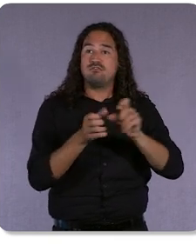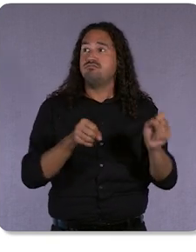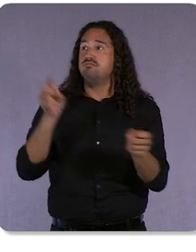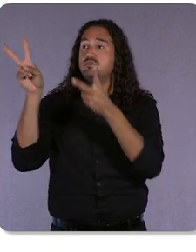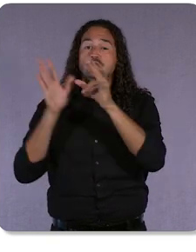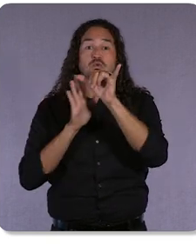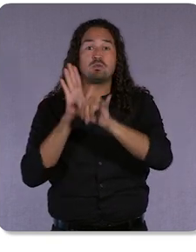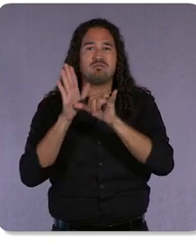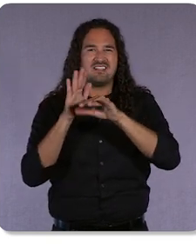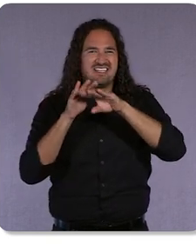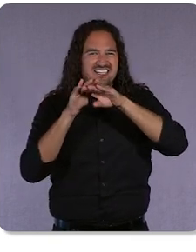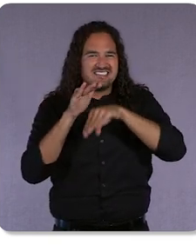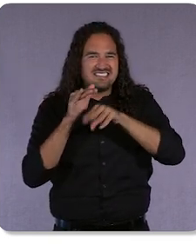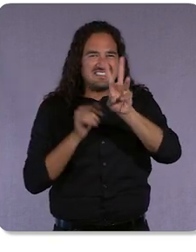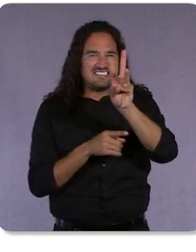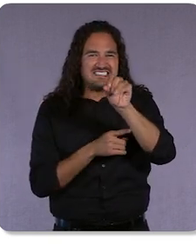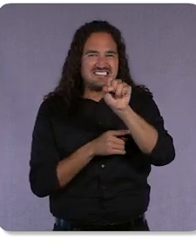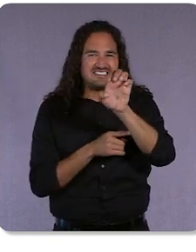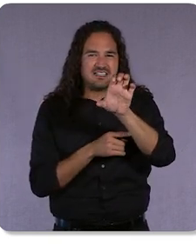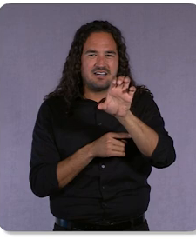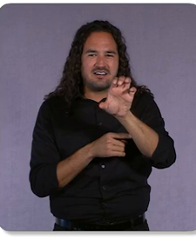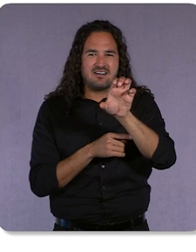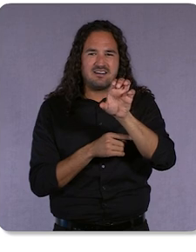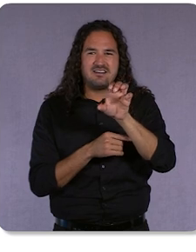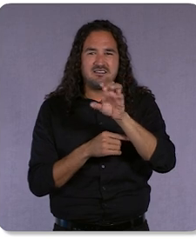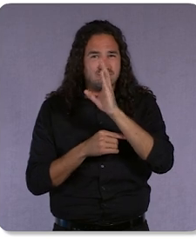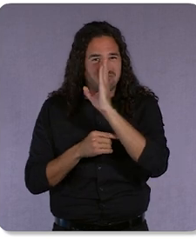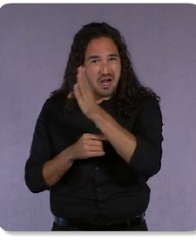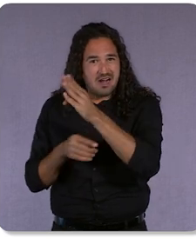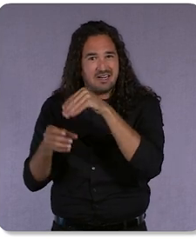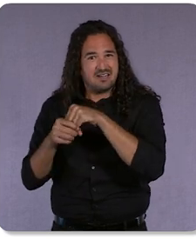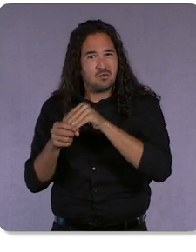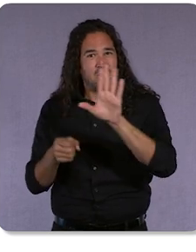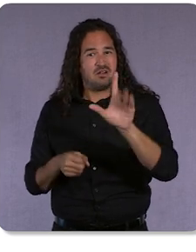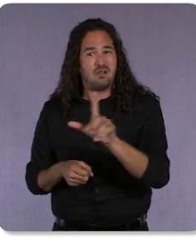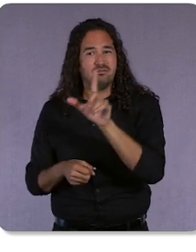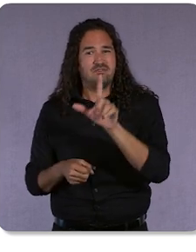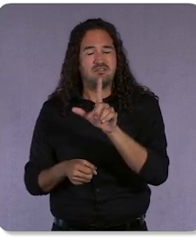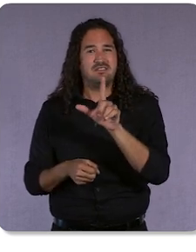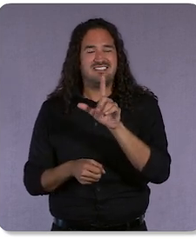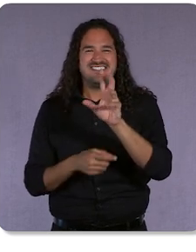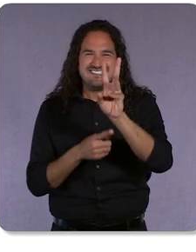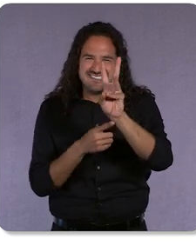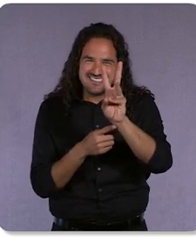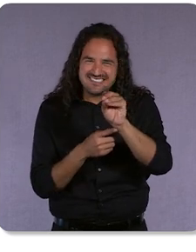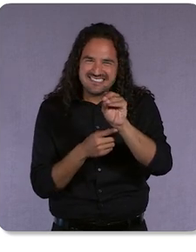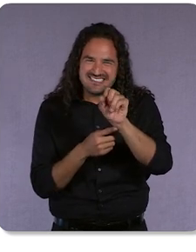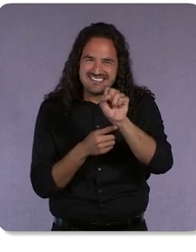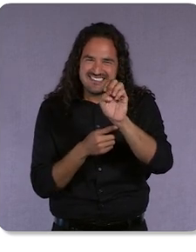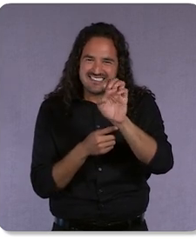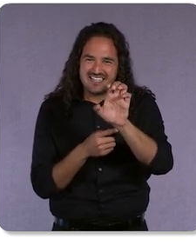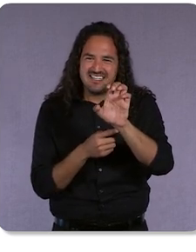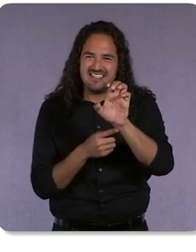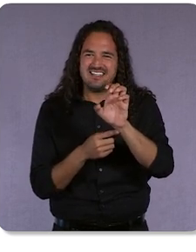seconds, directly in the library. 60 seconds. I can’t even pop a bag of